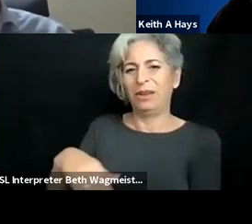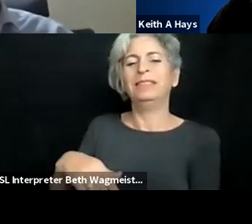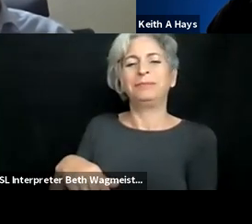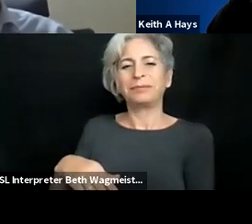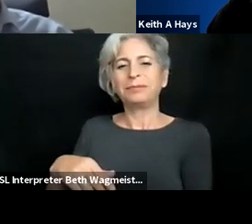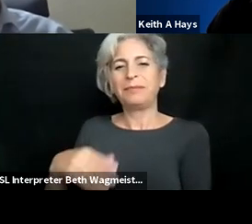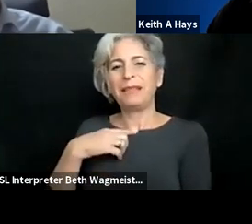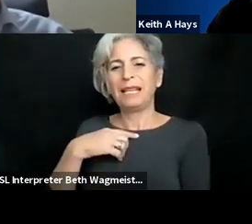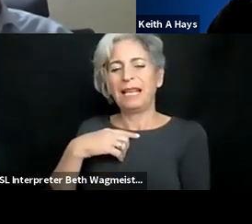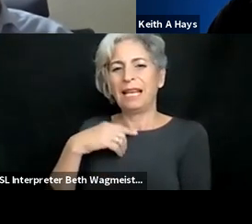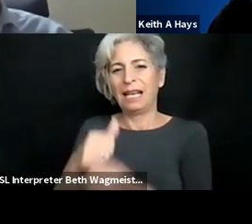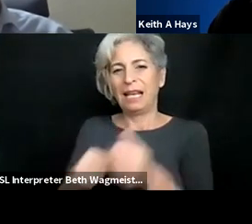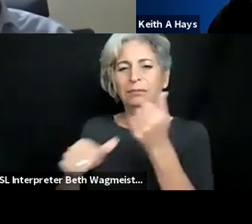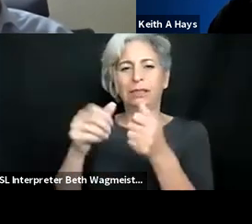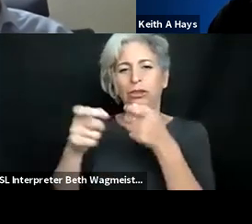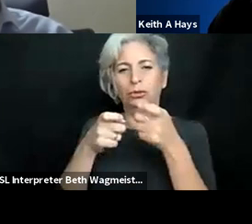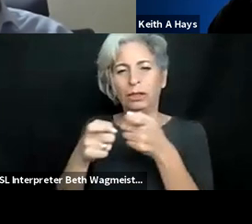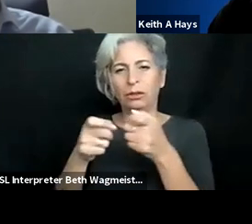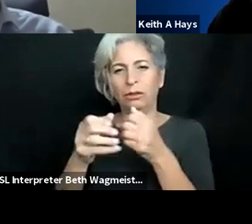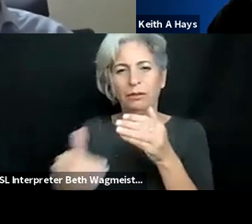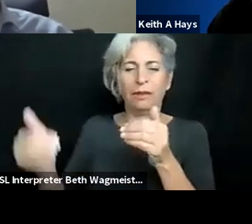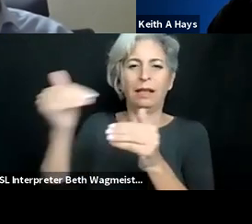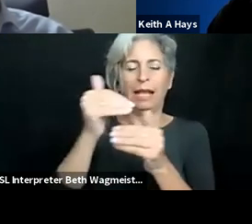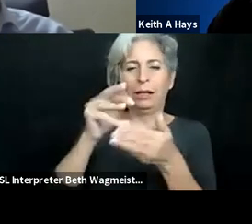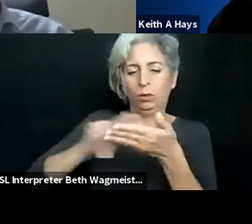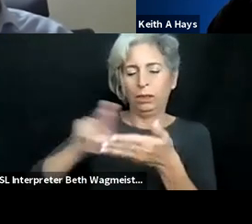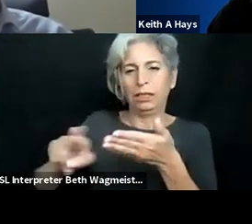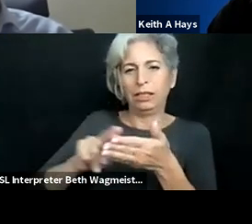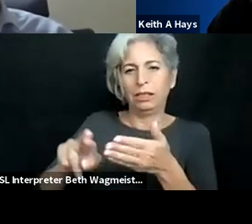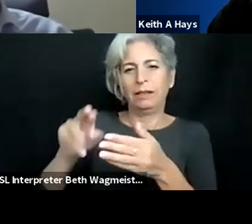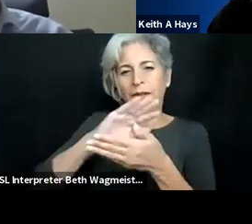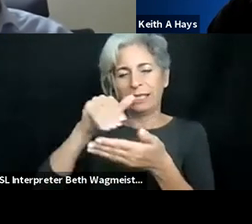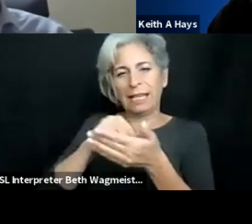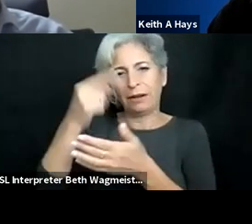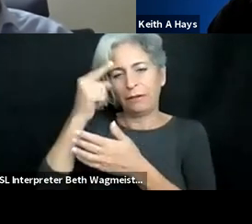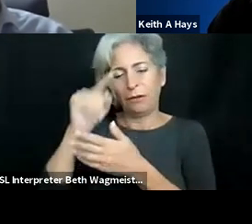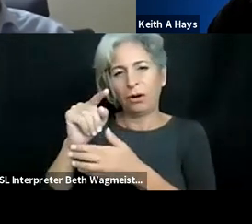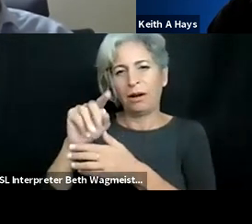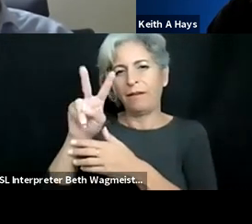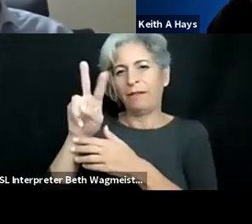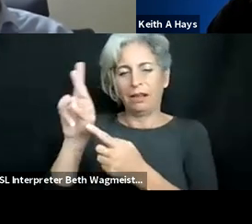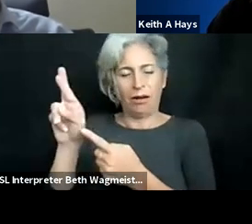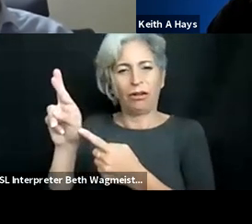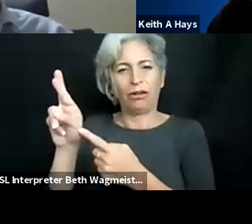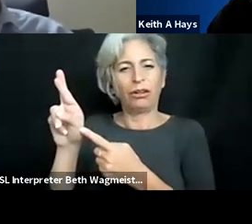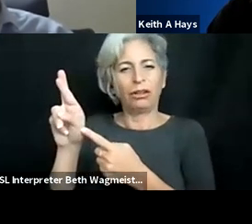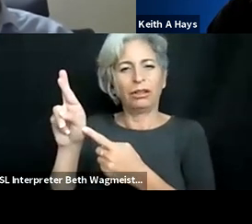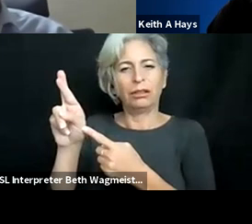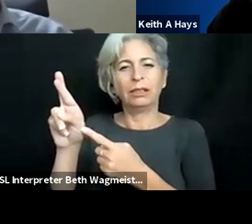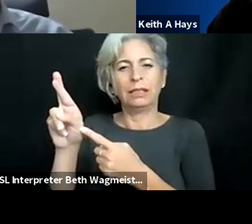comments. Russian Federation. Hello, my name is membership, I'm deputy